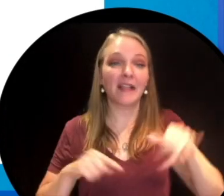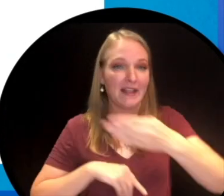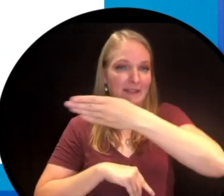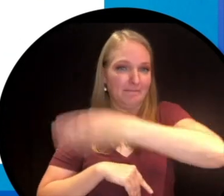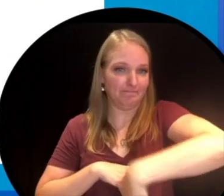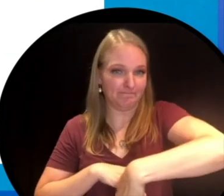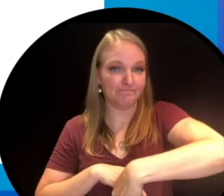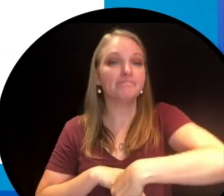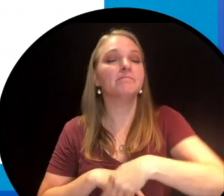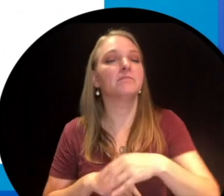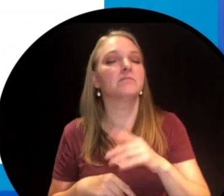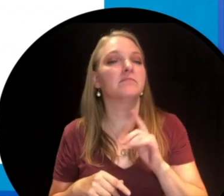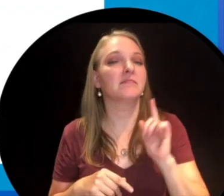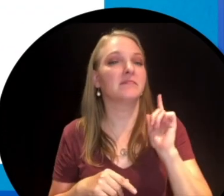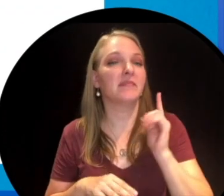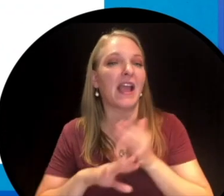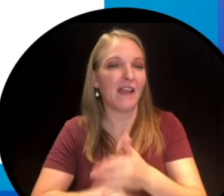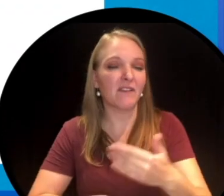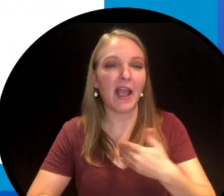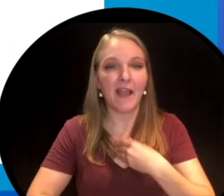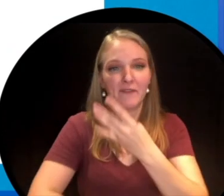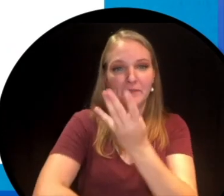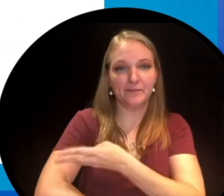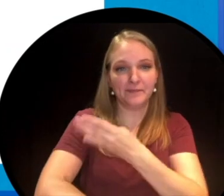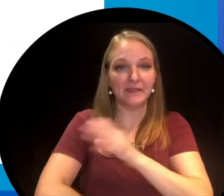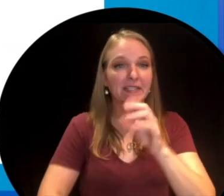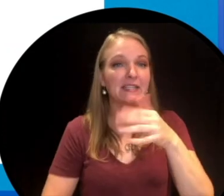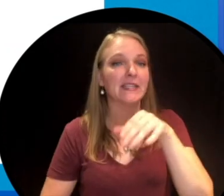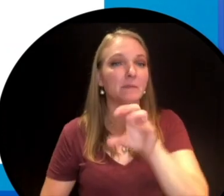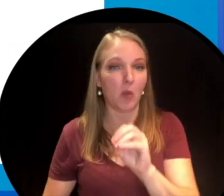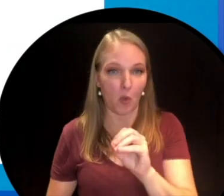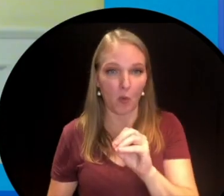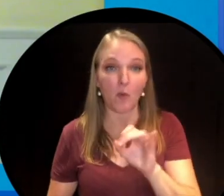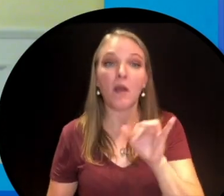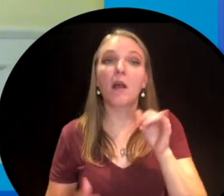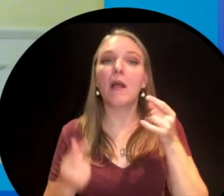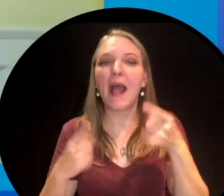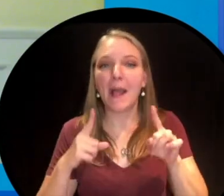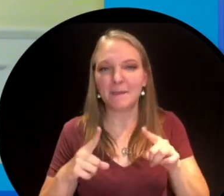he had to have chemotherapy. It's a treatment that many cancer patients have. All of Terry's